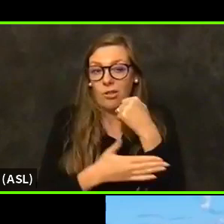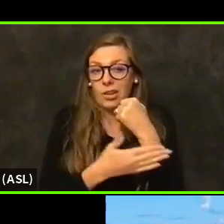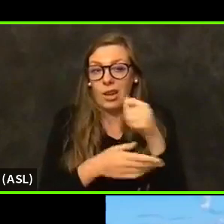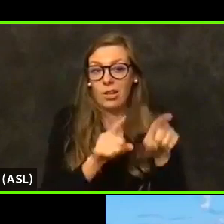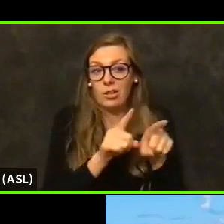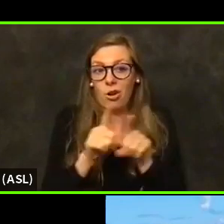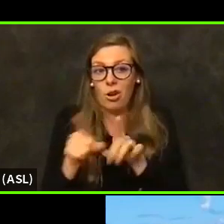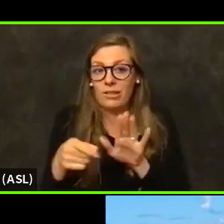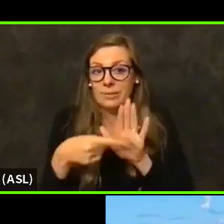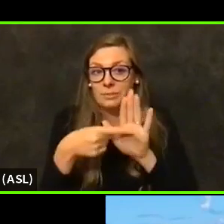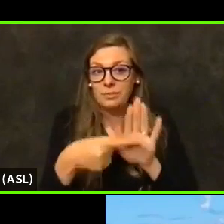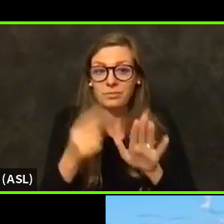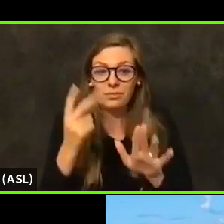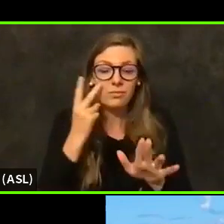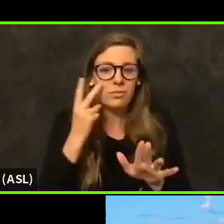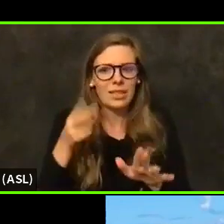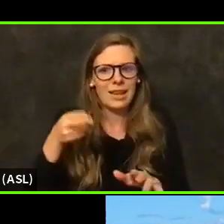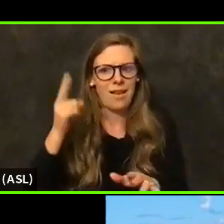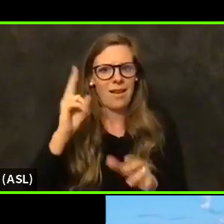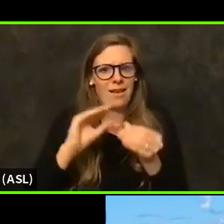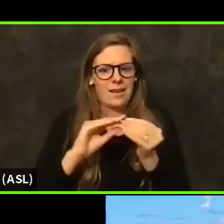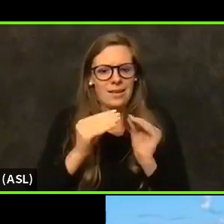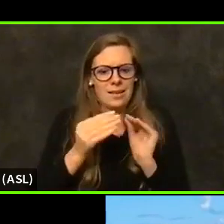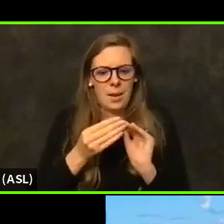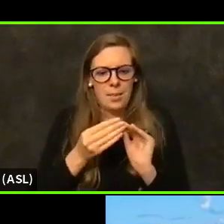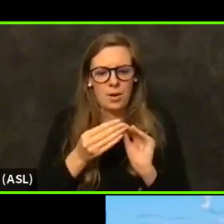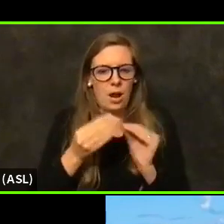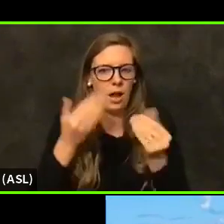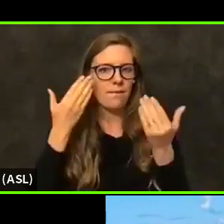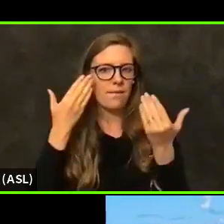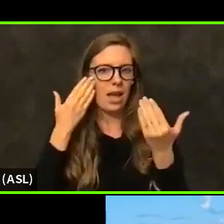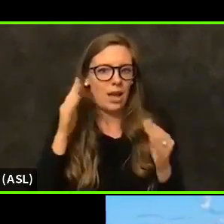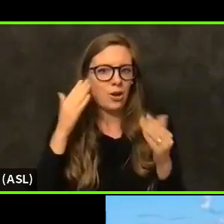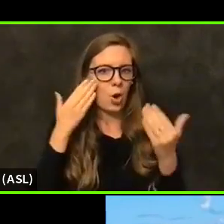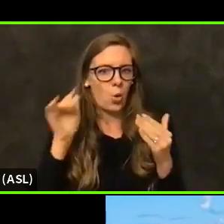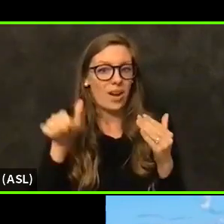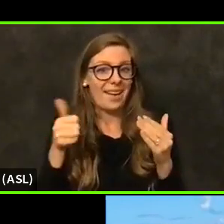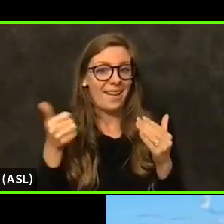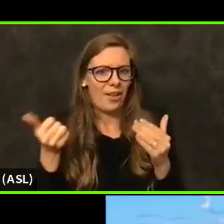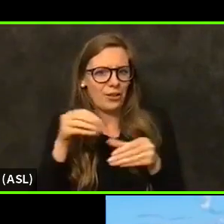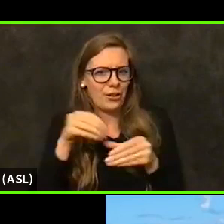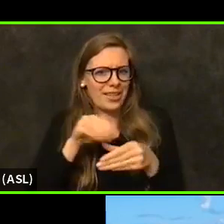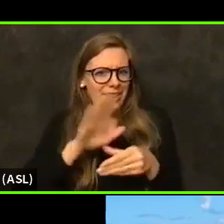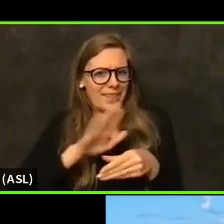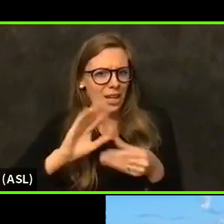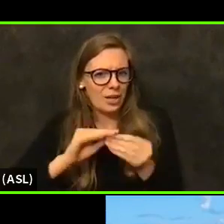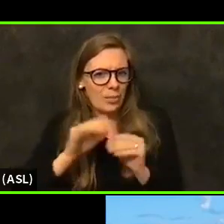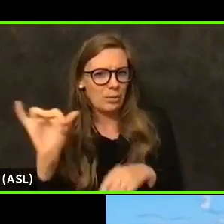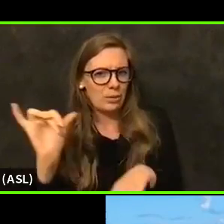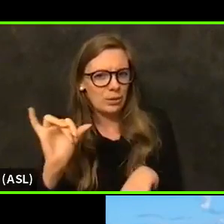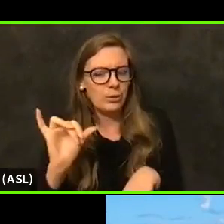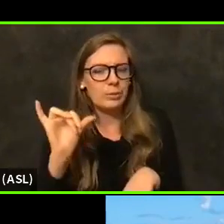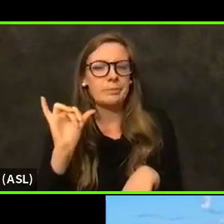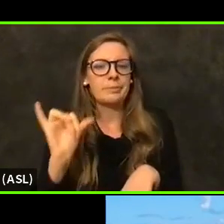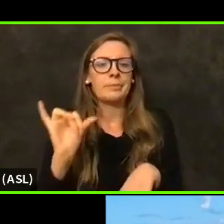that they're seeing an unusually high number of unknowns and others in the data. And so the state says they're going to